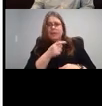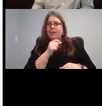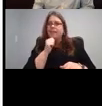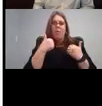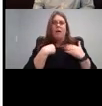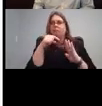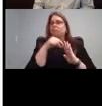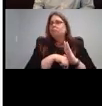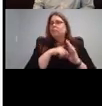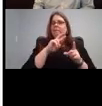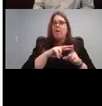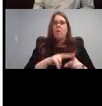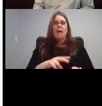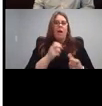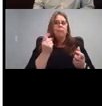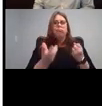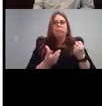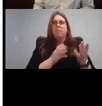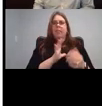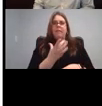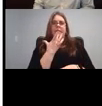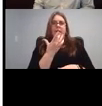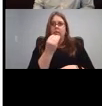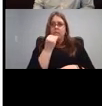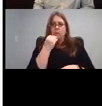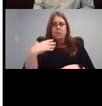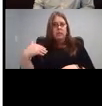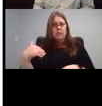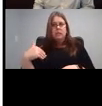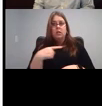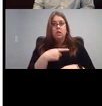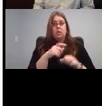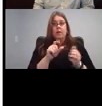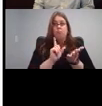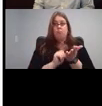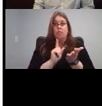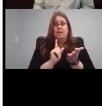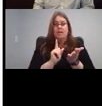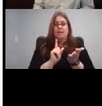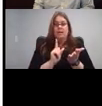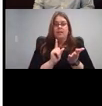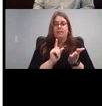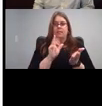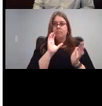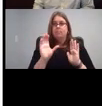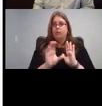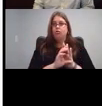favorite food. You can print out and looking for a good.